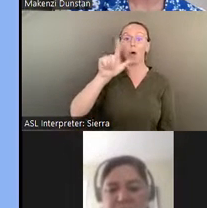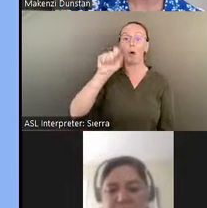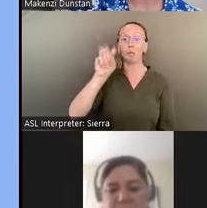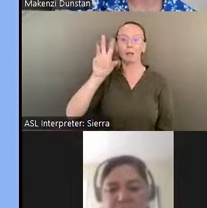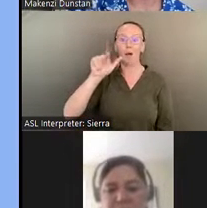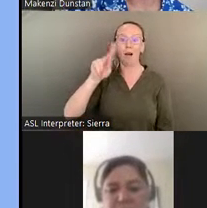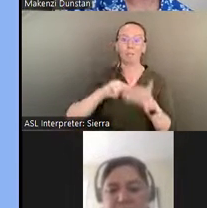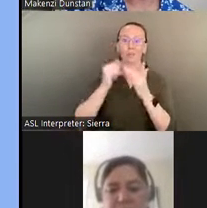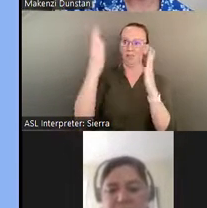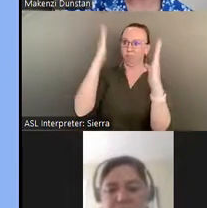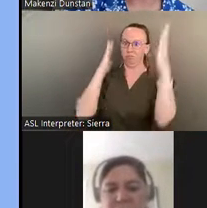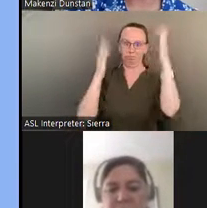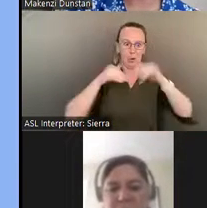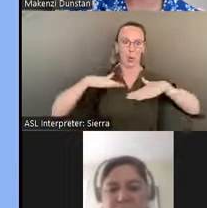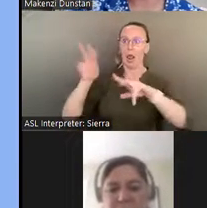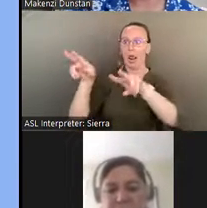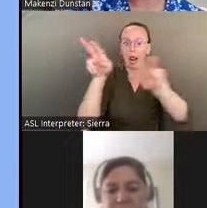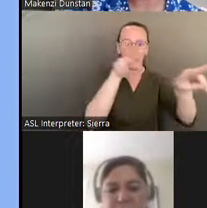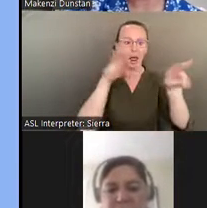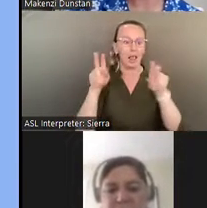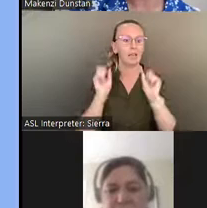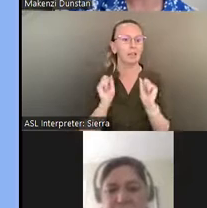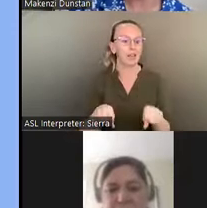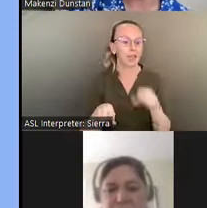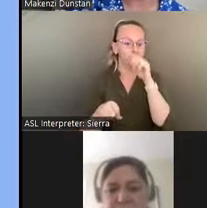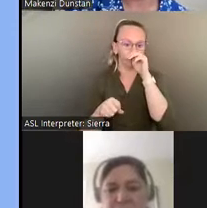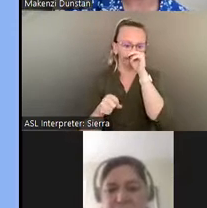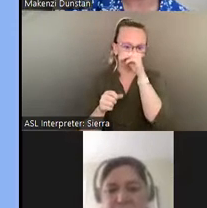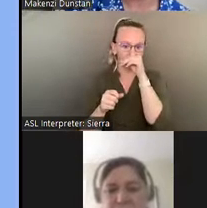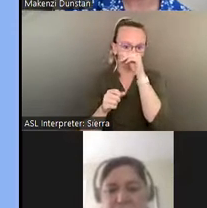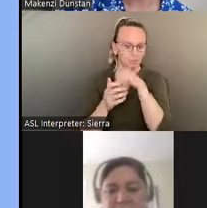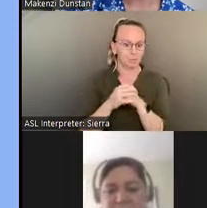There's a lot to explore once you actually cross state lines into Georgia, so before